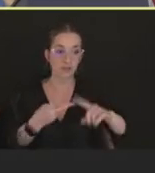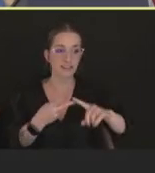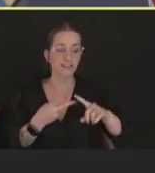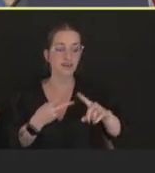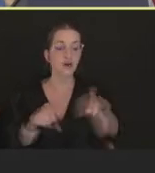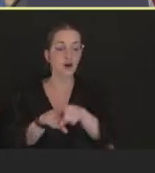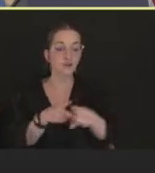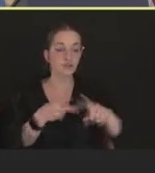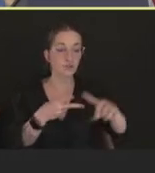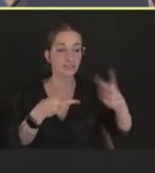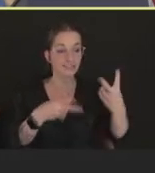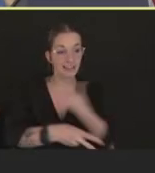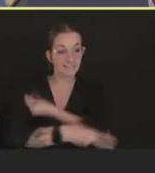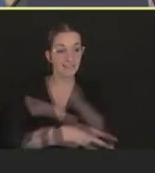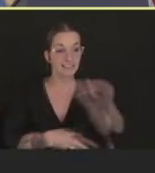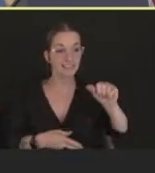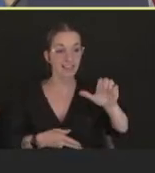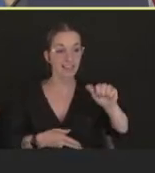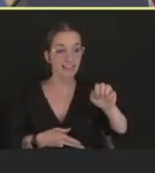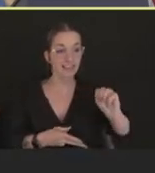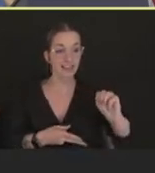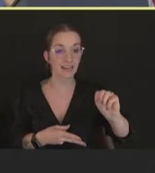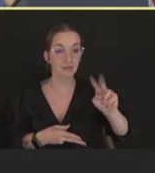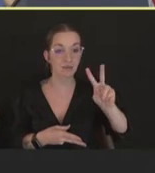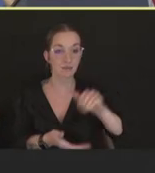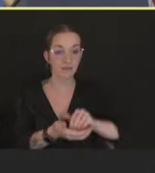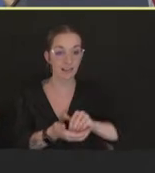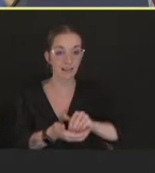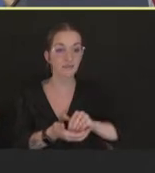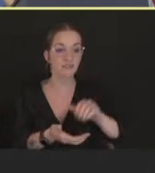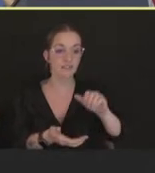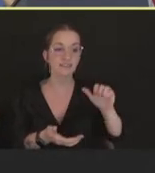for immunization against smallpox for people determined to be at high risk,